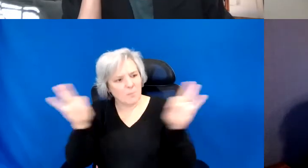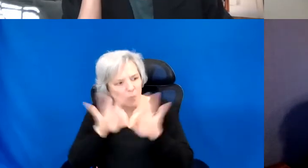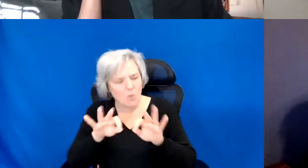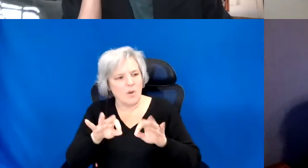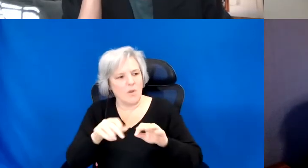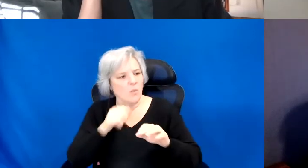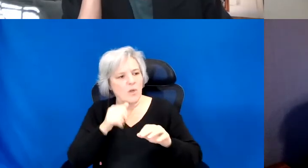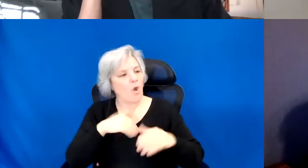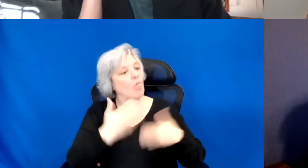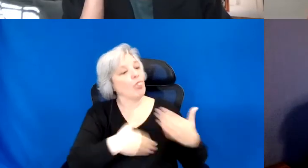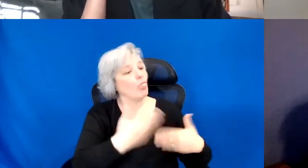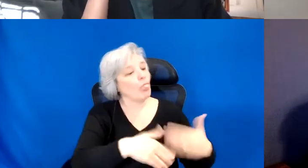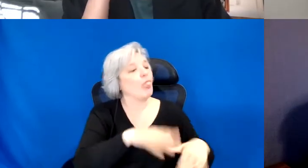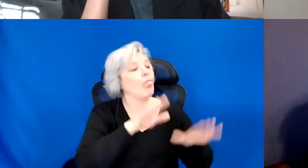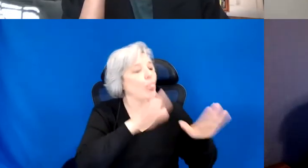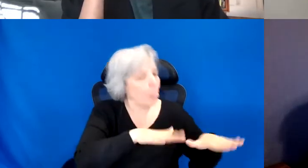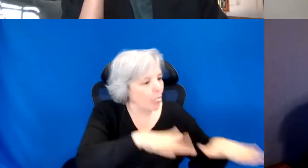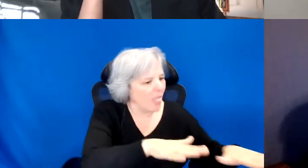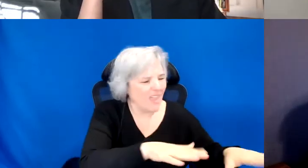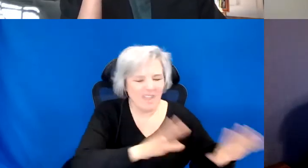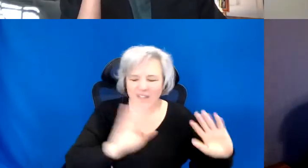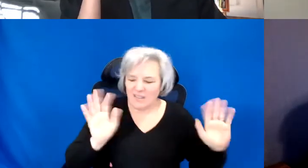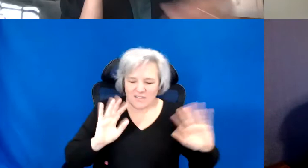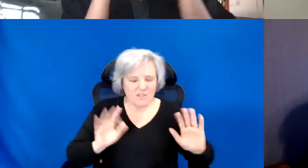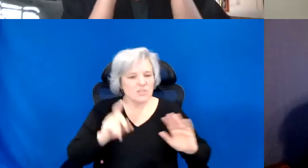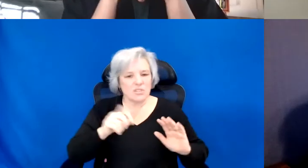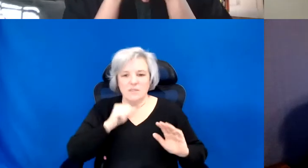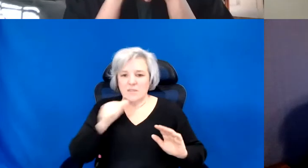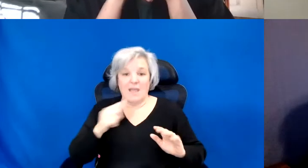I'm thinking mastery. It's happening here in the brakes.